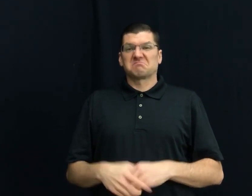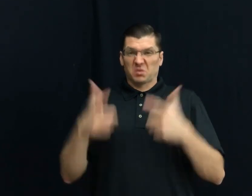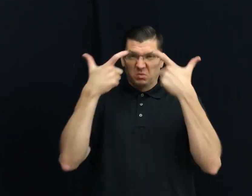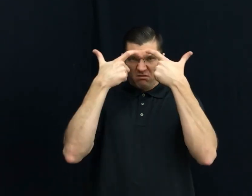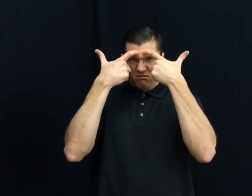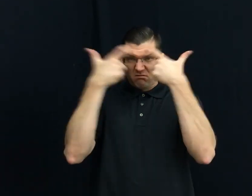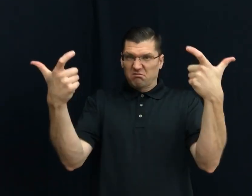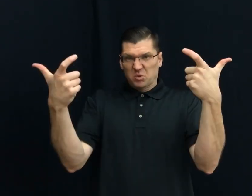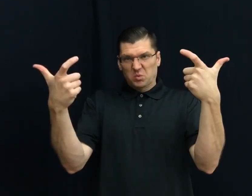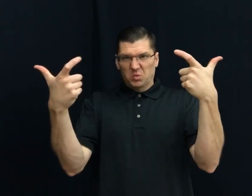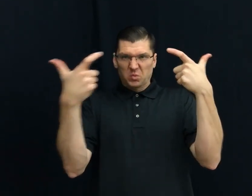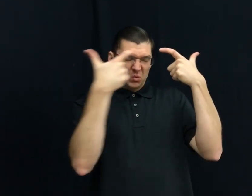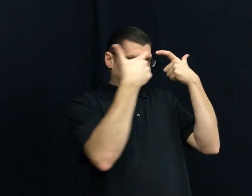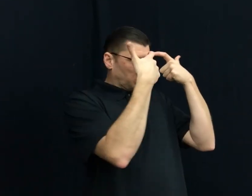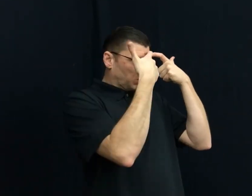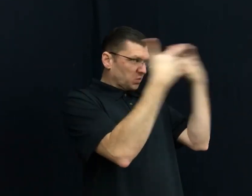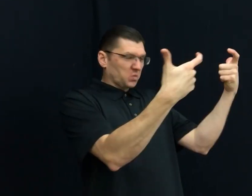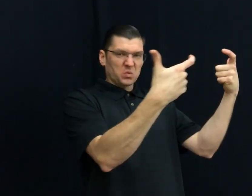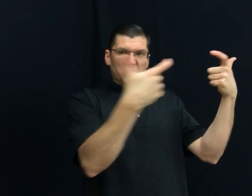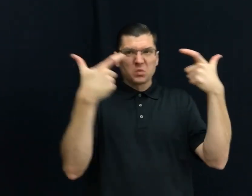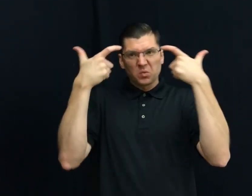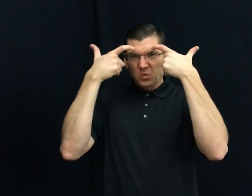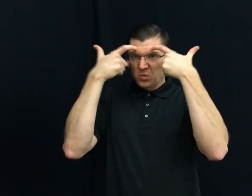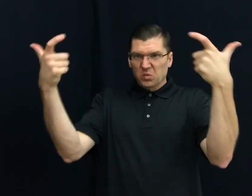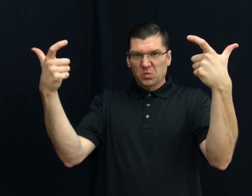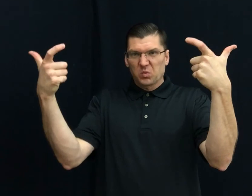81) EGOTISTIC / EGO